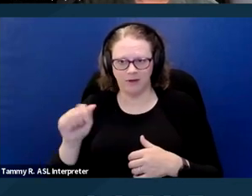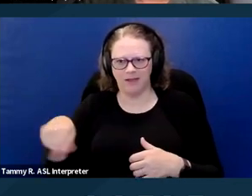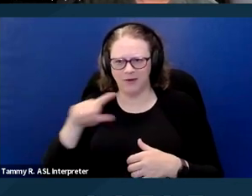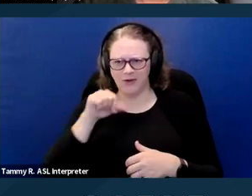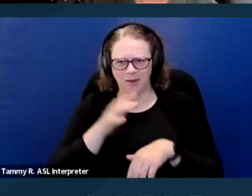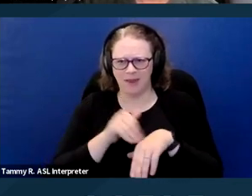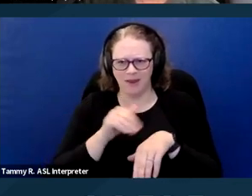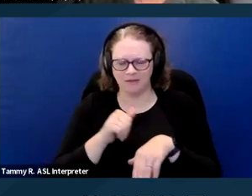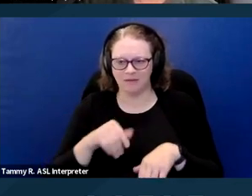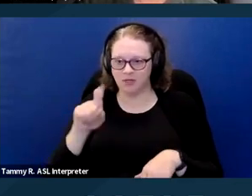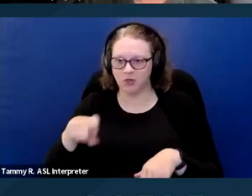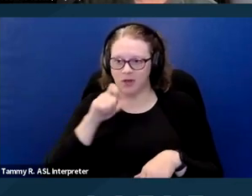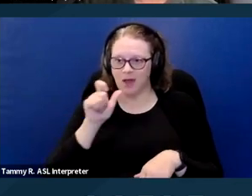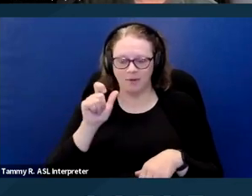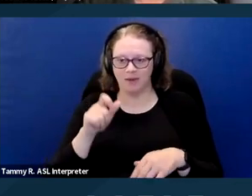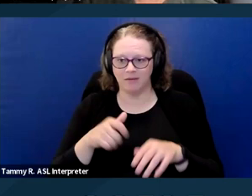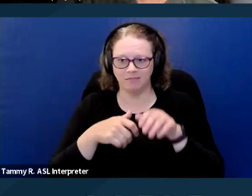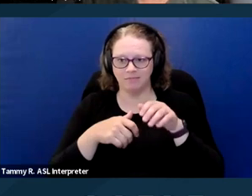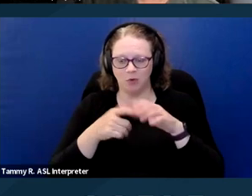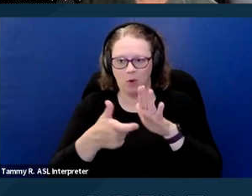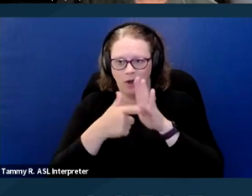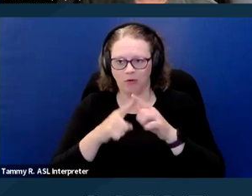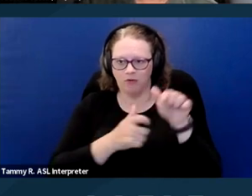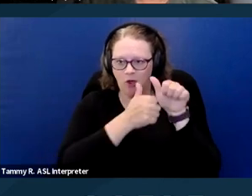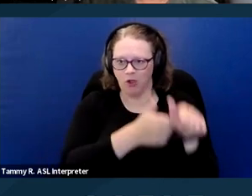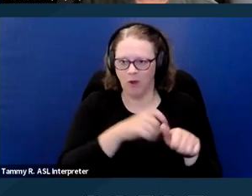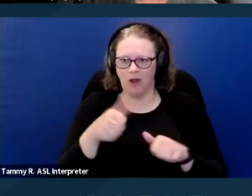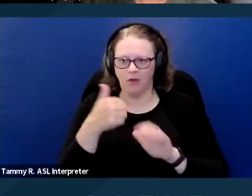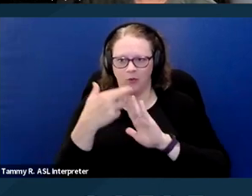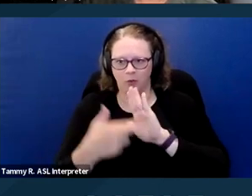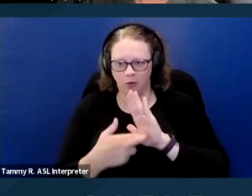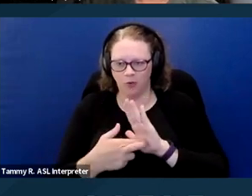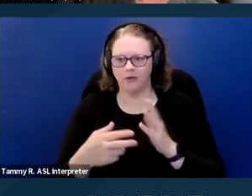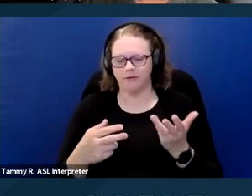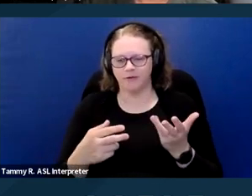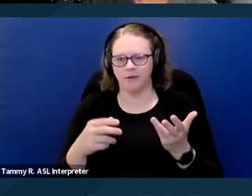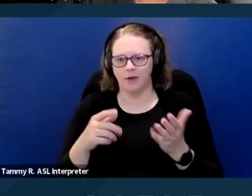and they should not be subject to the same rules and requirements as ordinary pets.